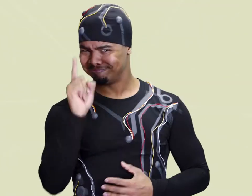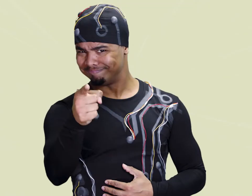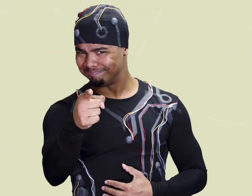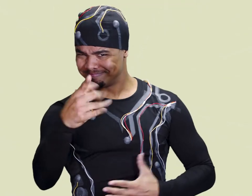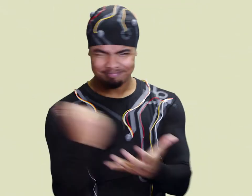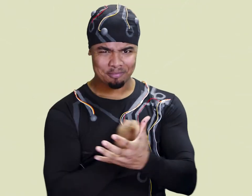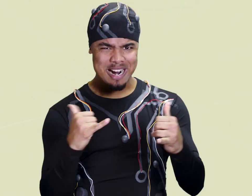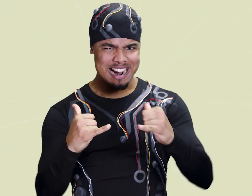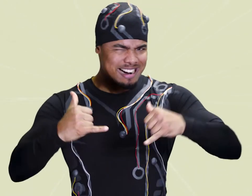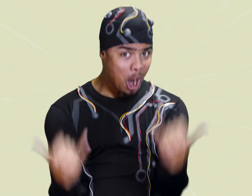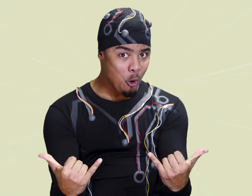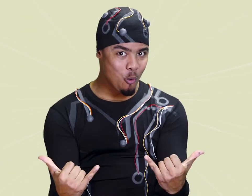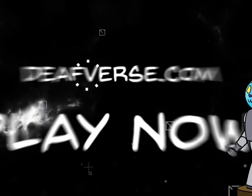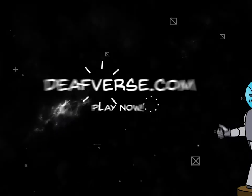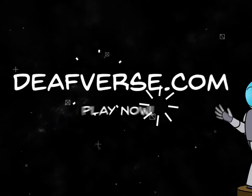Go ahead! Play now!